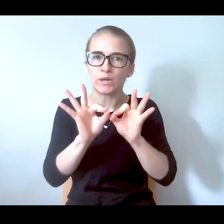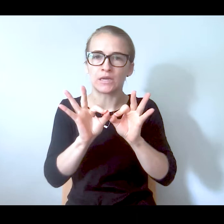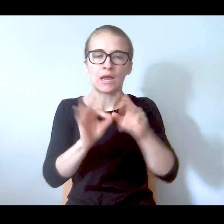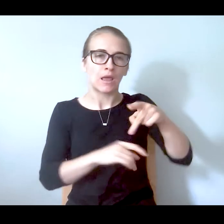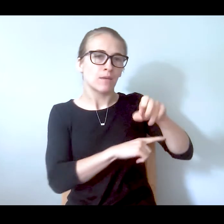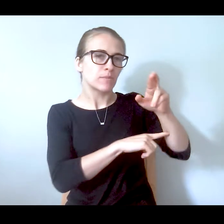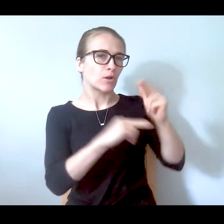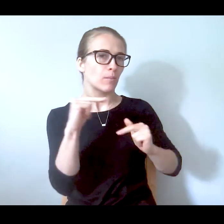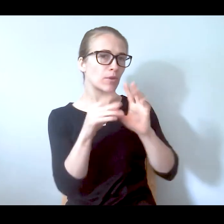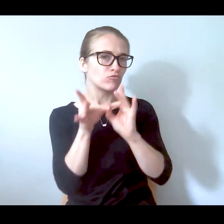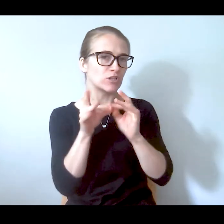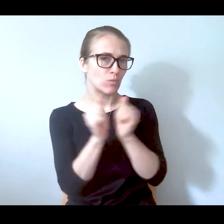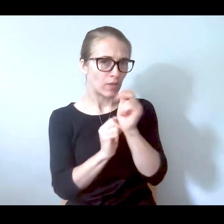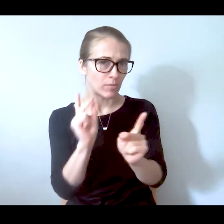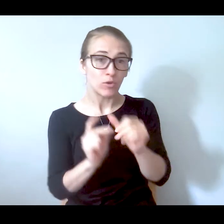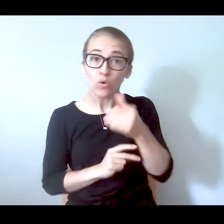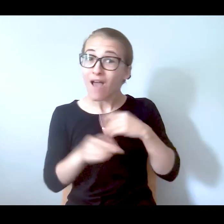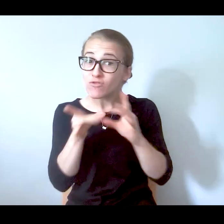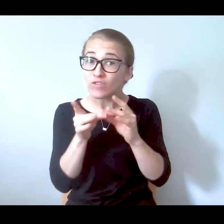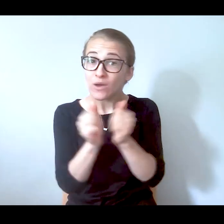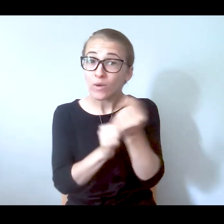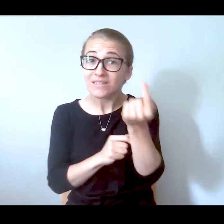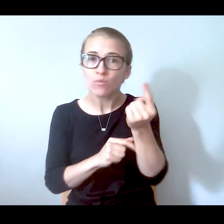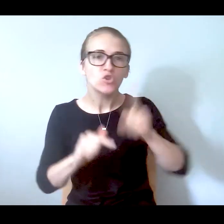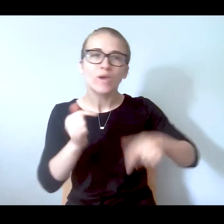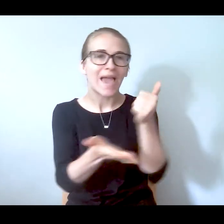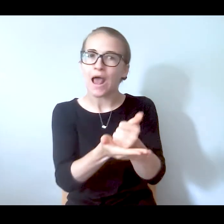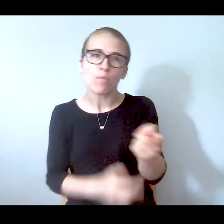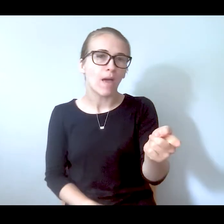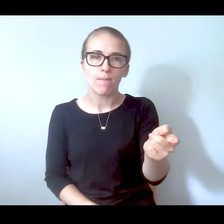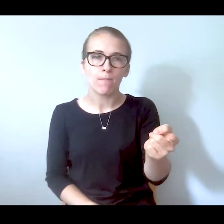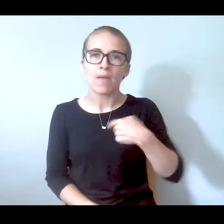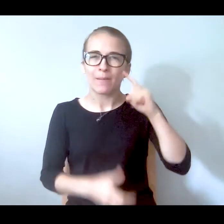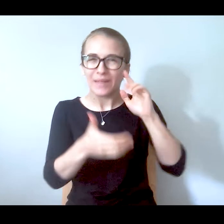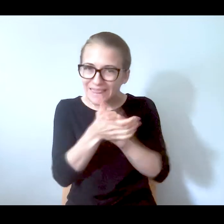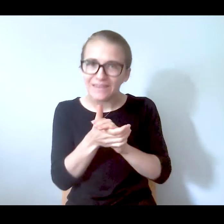relationship with somebody you cannot help them. I'm big on relationships.